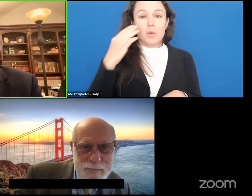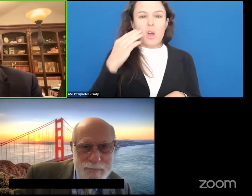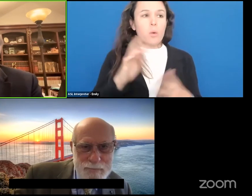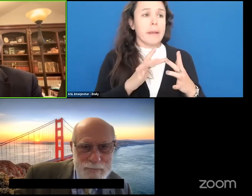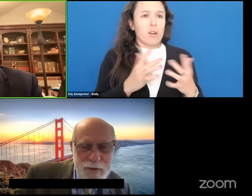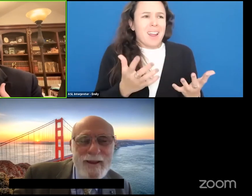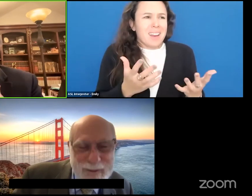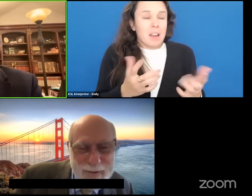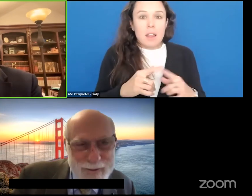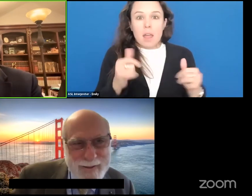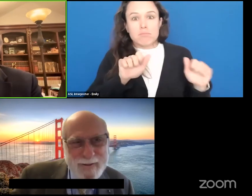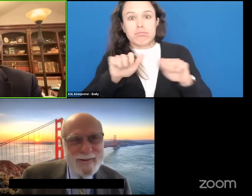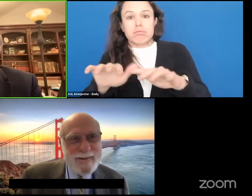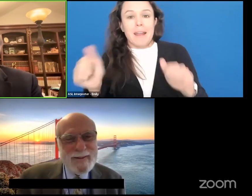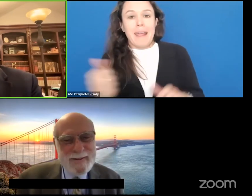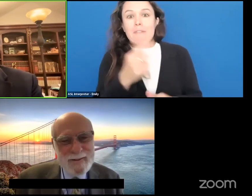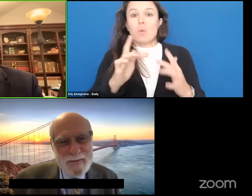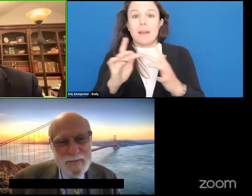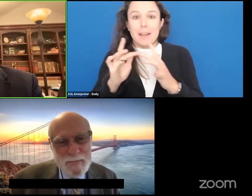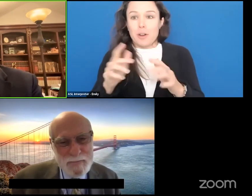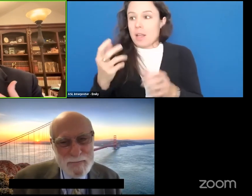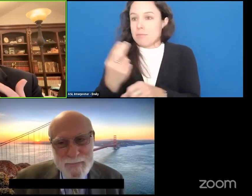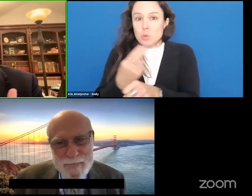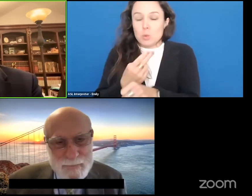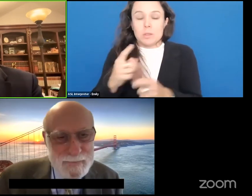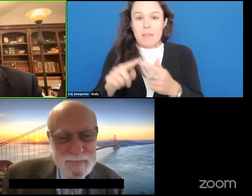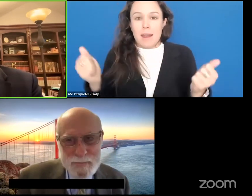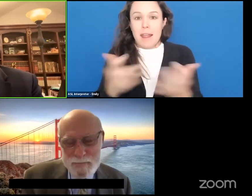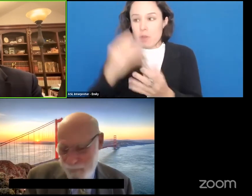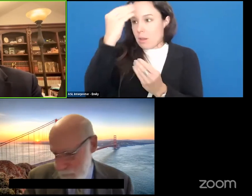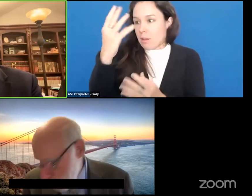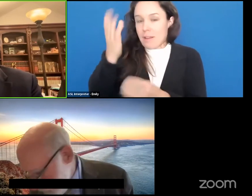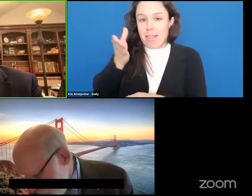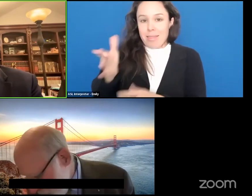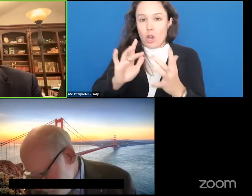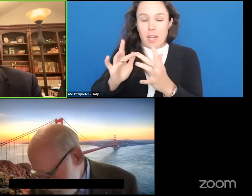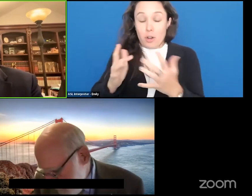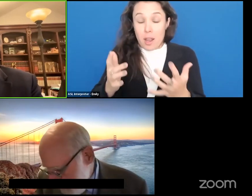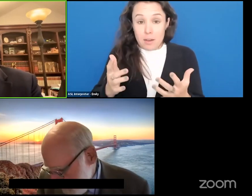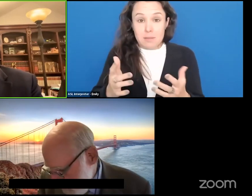on the internet and everything on the internet and then it just kept reinventing itself after that.